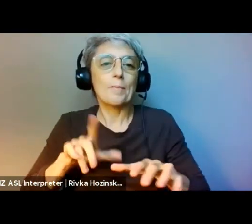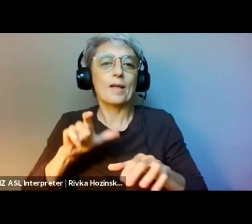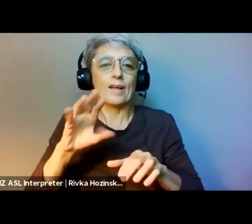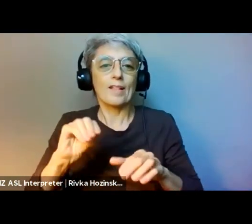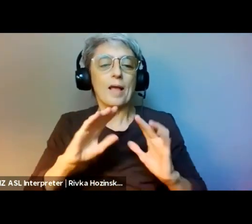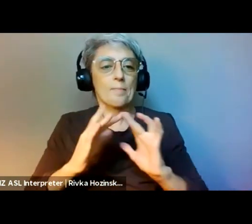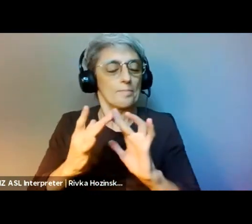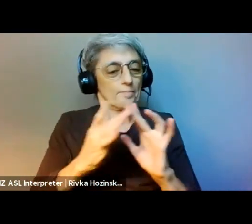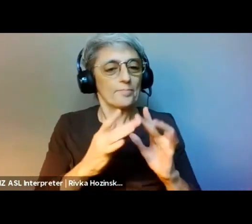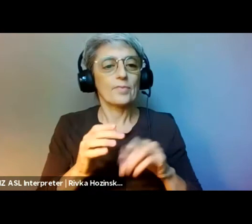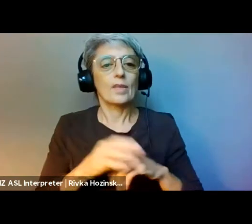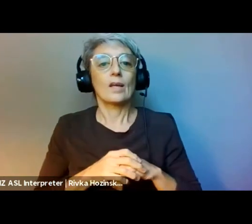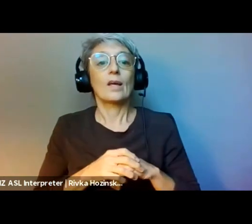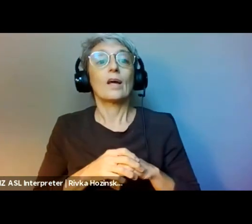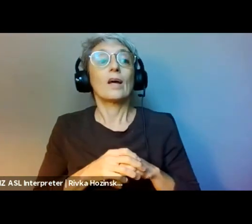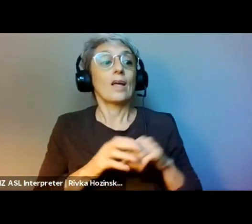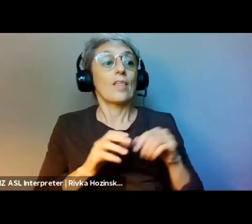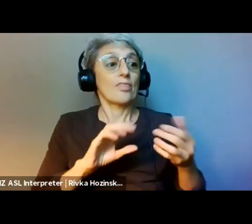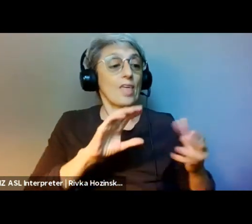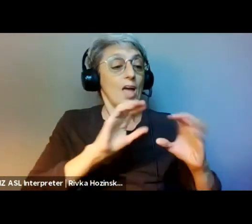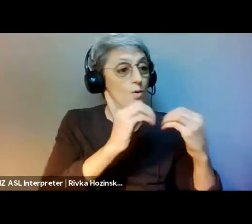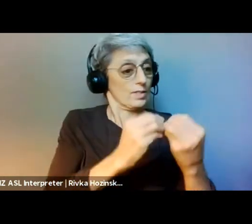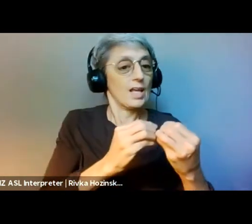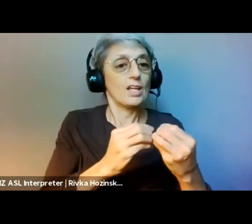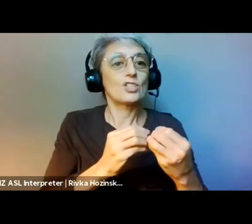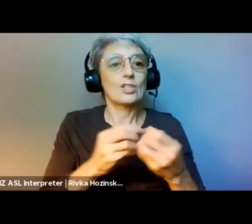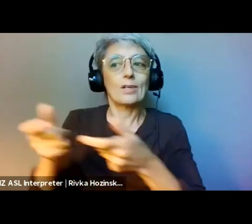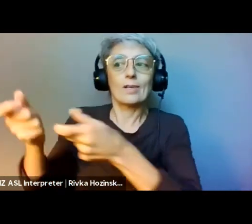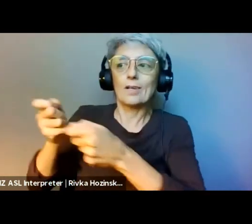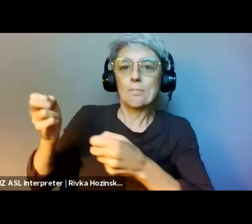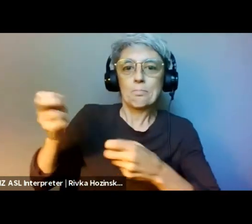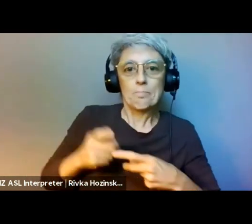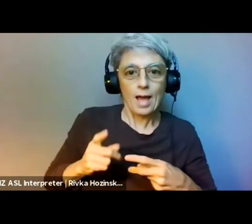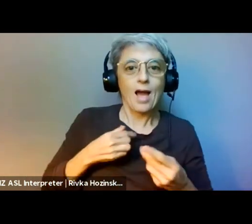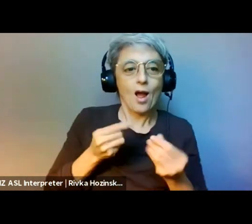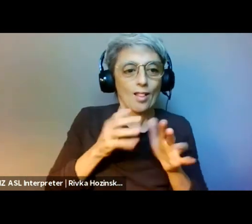Human, financial, and knowledge that redistribute wealth,